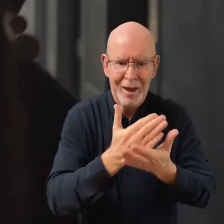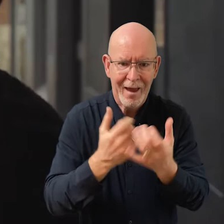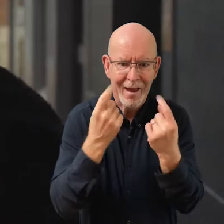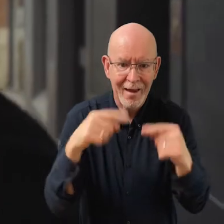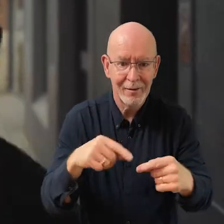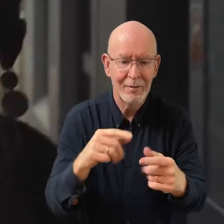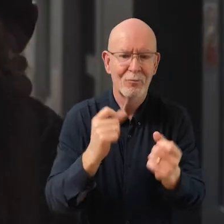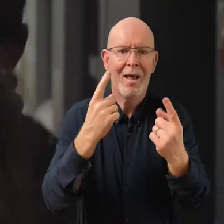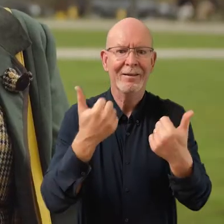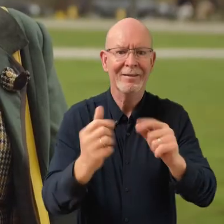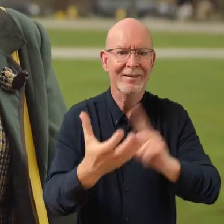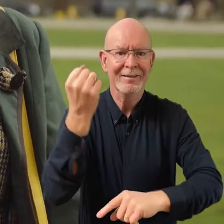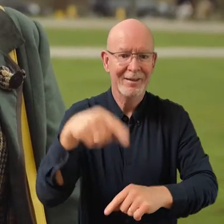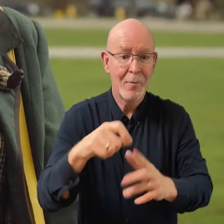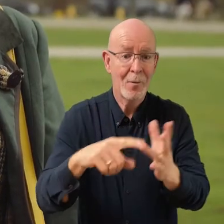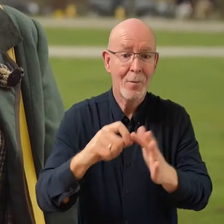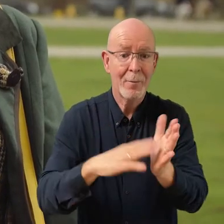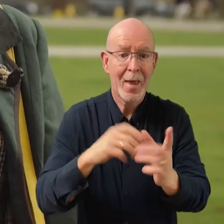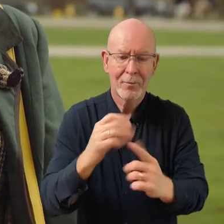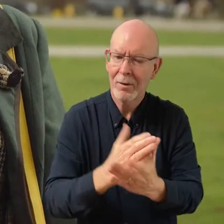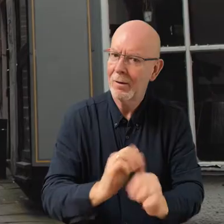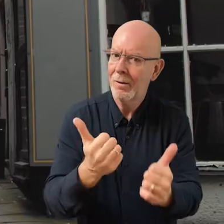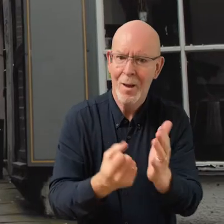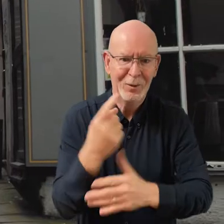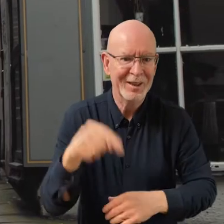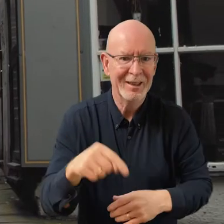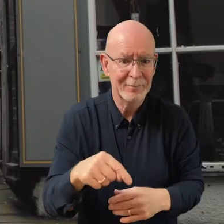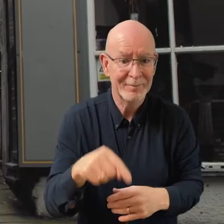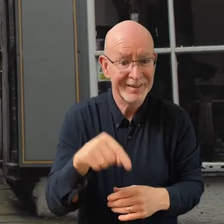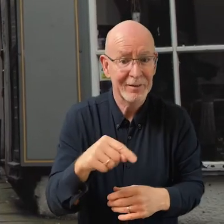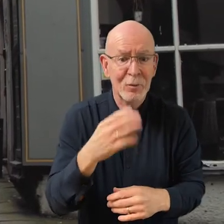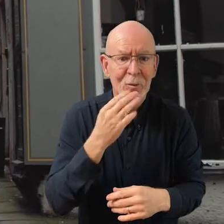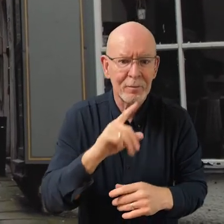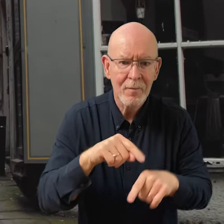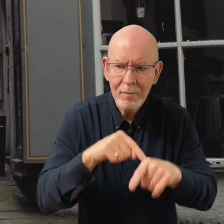and realise something like PopMap was a great opportunity. PopMap uses structured data